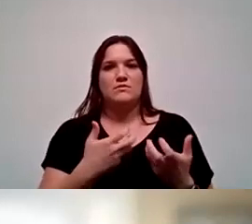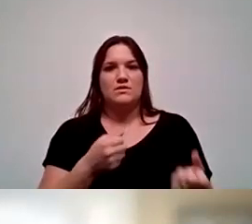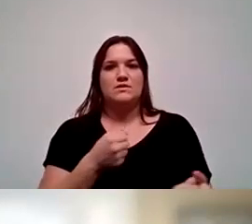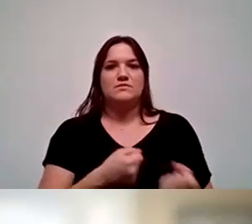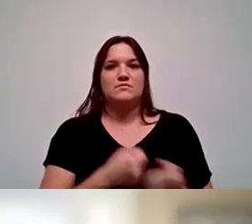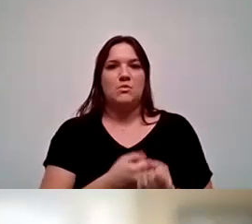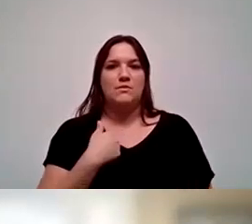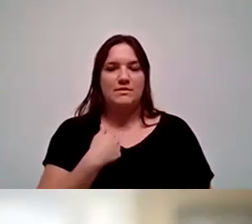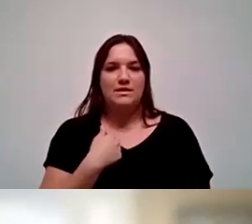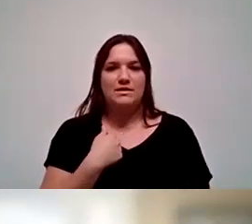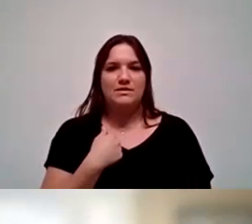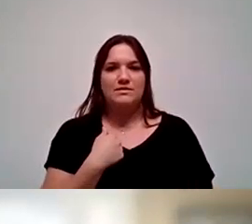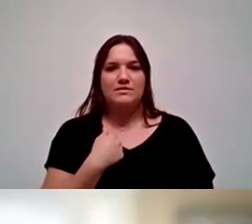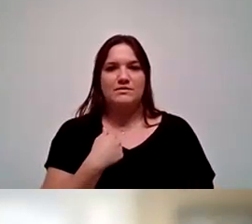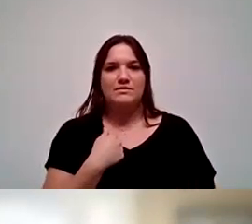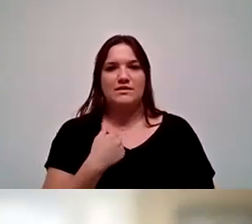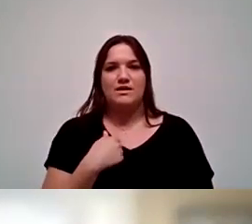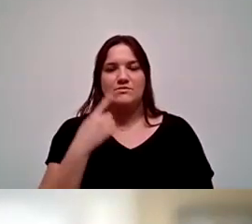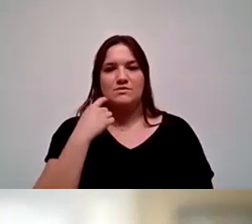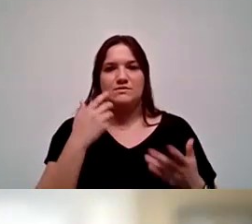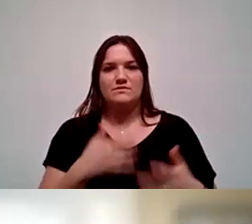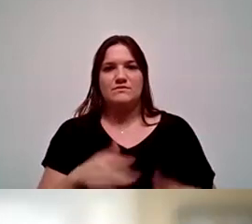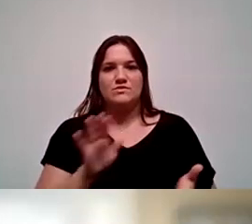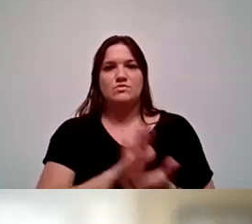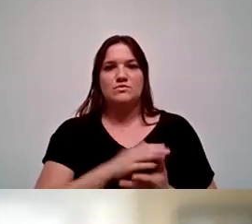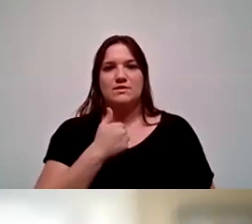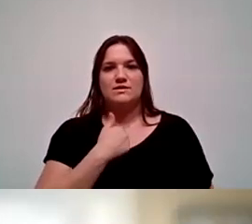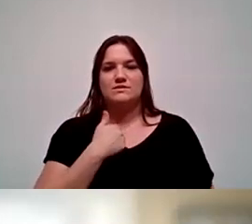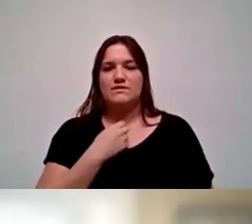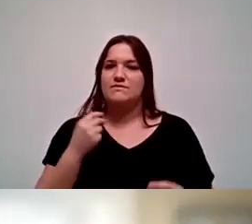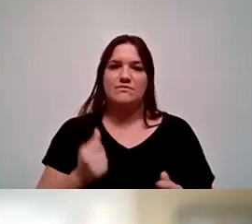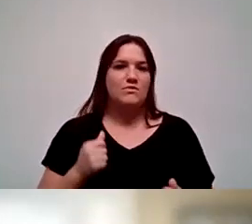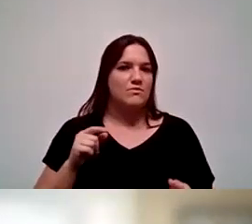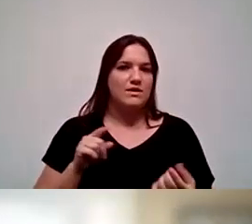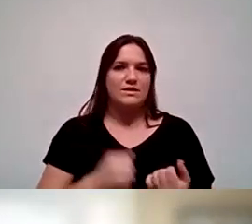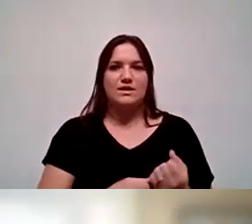You know, I just finished school myself and they were right there cheering me on.